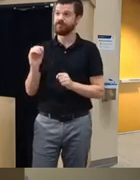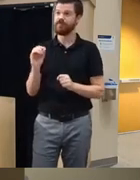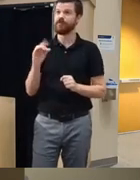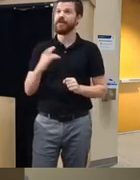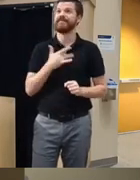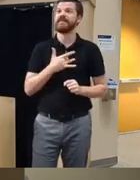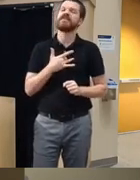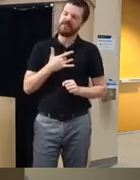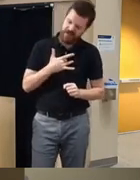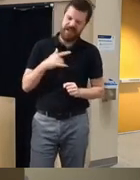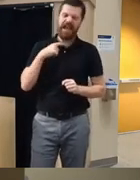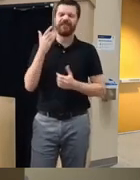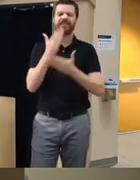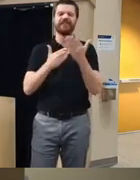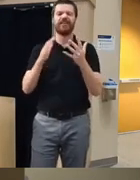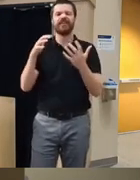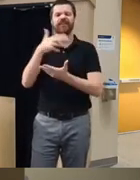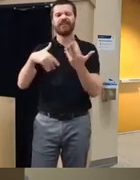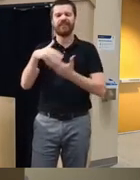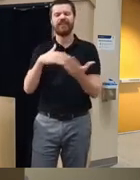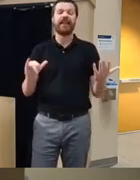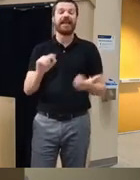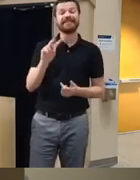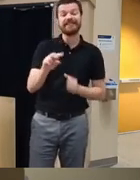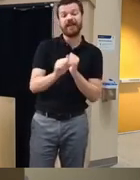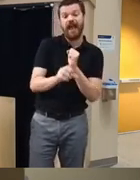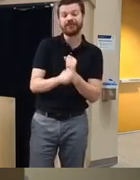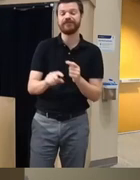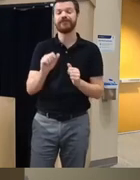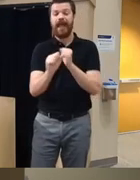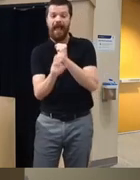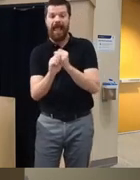it would have to be some combination of like TV ads and other ads to get them to want to interact